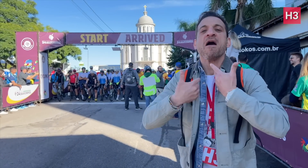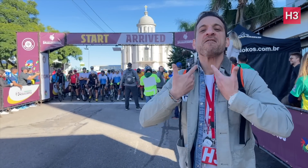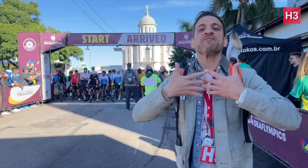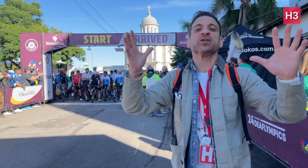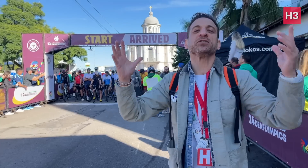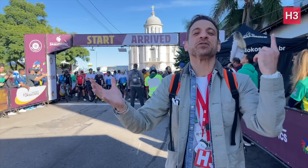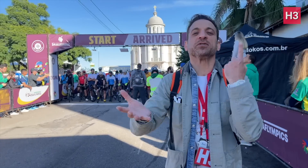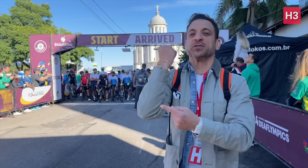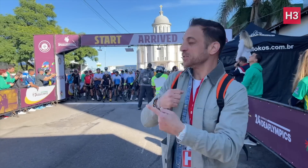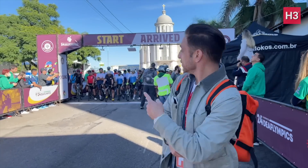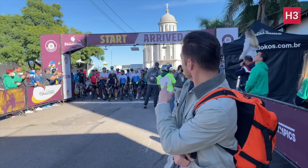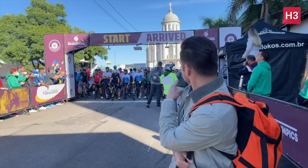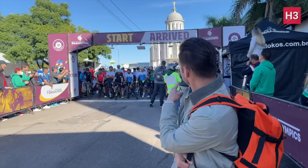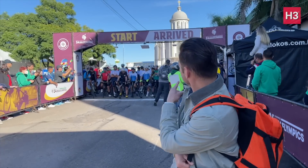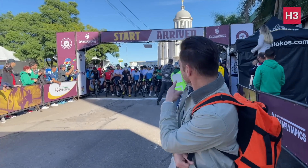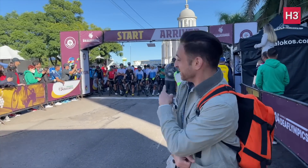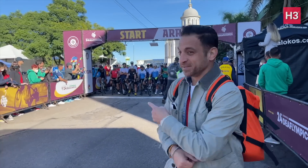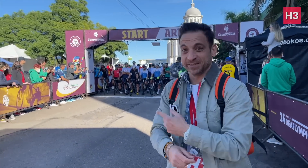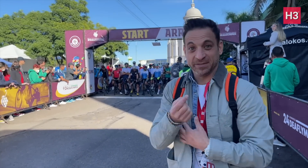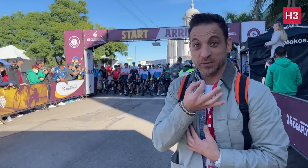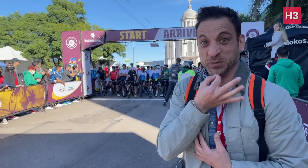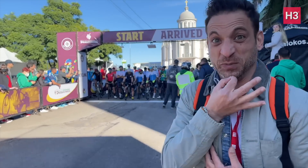and arrive at the final stage at the Pavilion Party Grape.